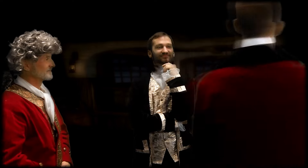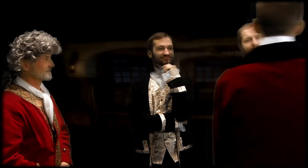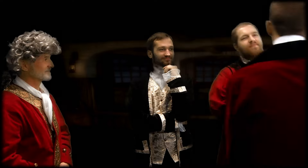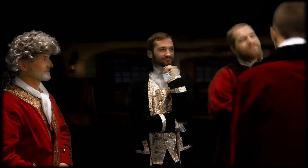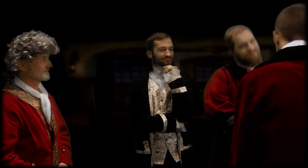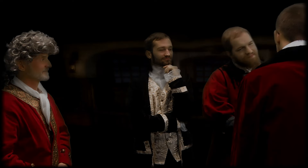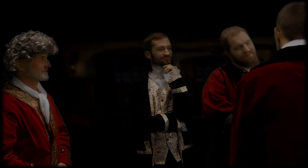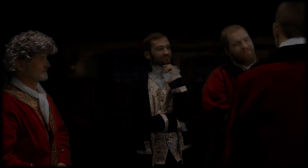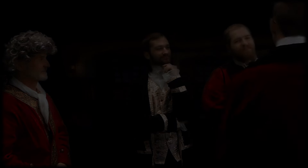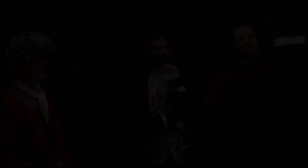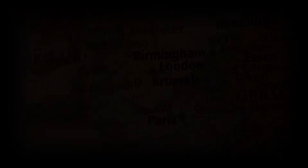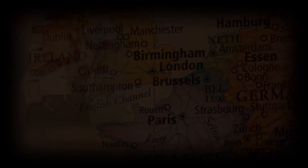Thank you, Jean.